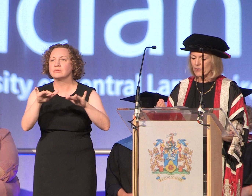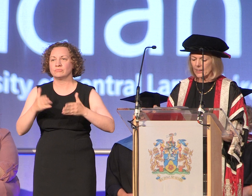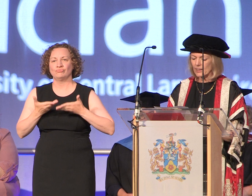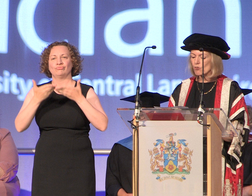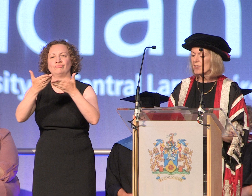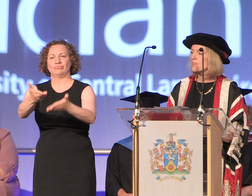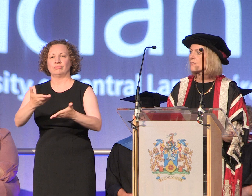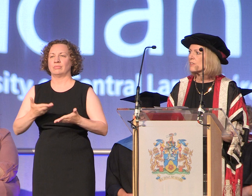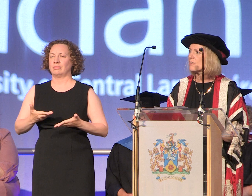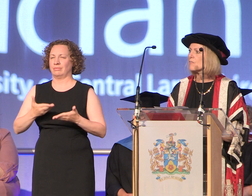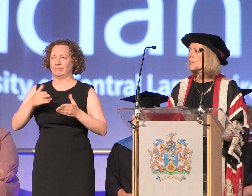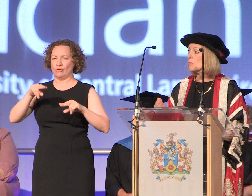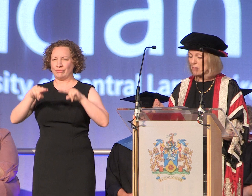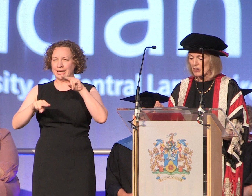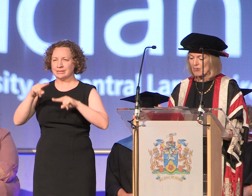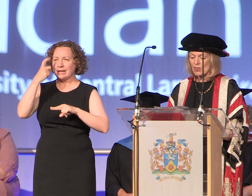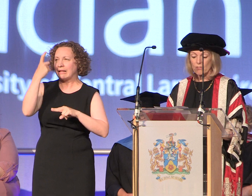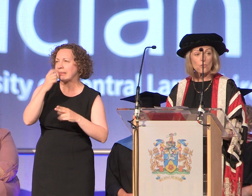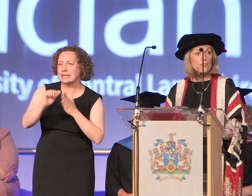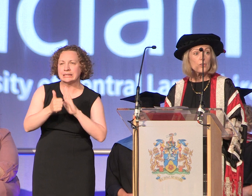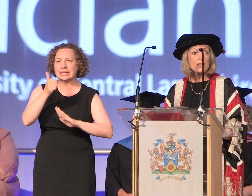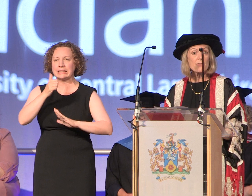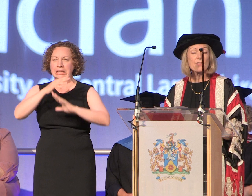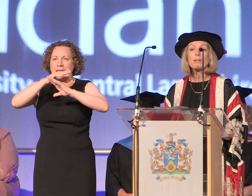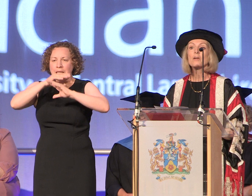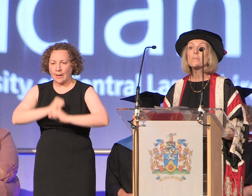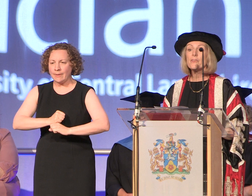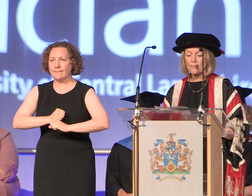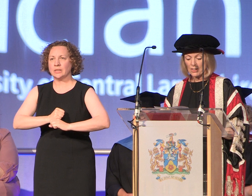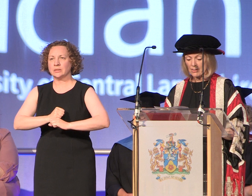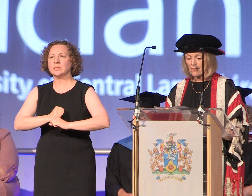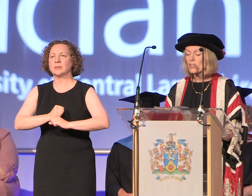thinking and reasoning skills, commitment, resourcefulness, perseverance and